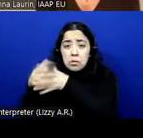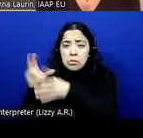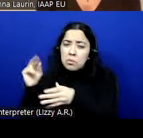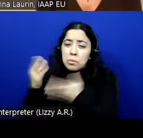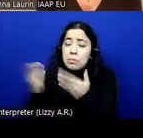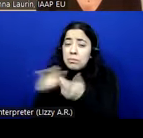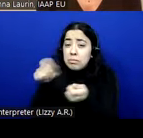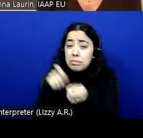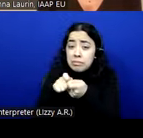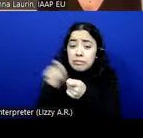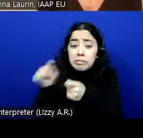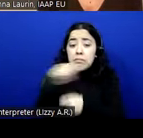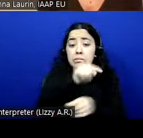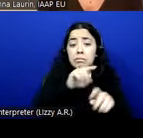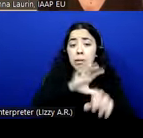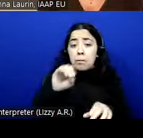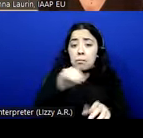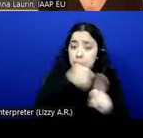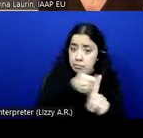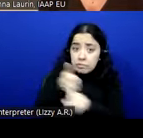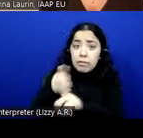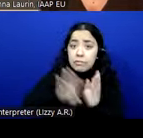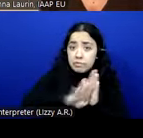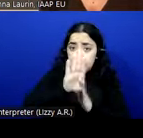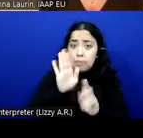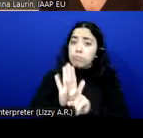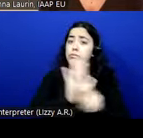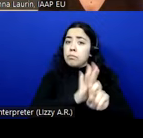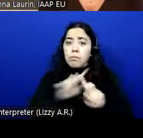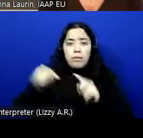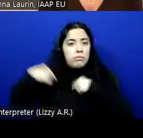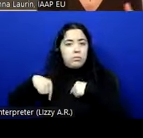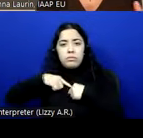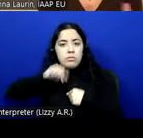developed something, but not that I know of. >> SUSANNA LAURIN: Exactly. It's a bit,